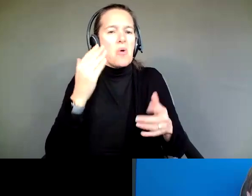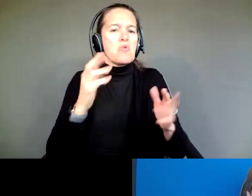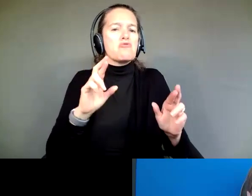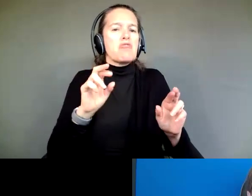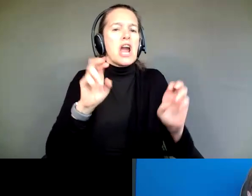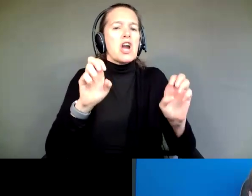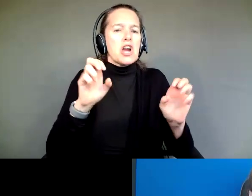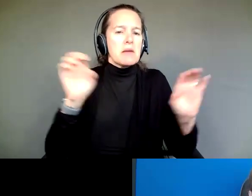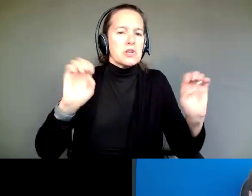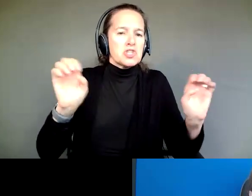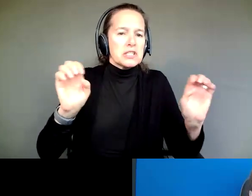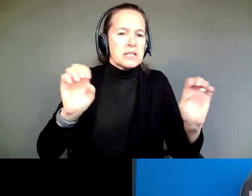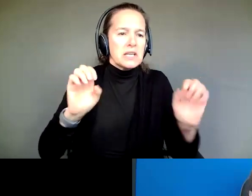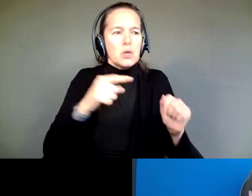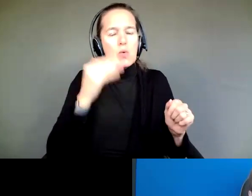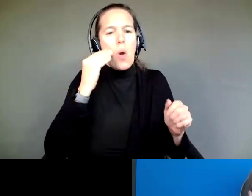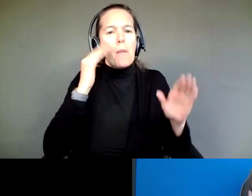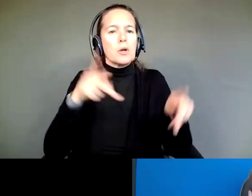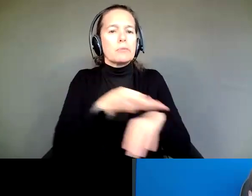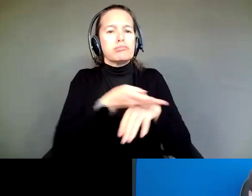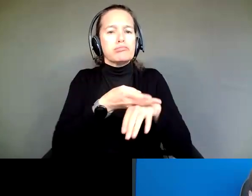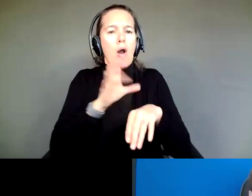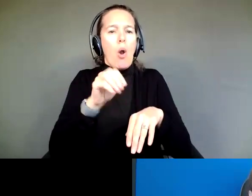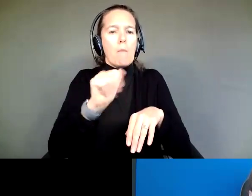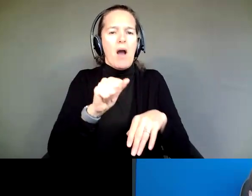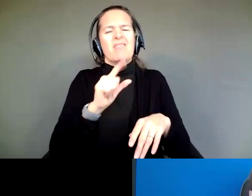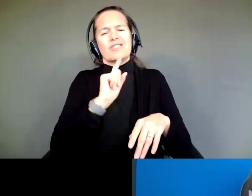where you do know. A person in a coma certainly needs a guardian.